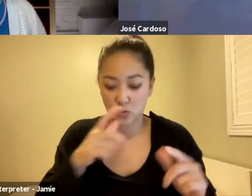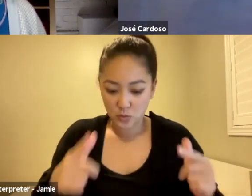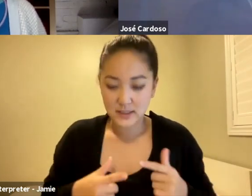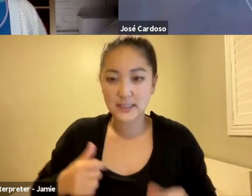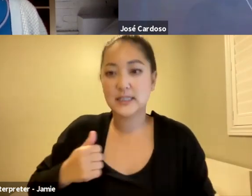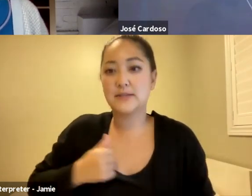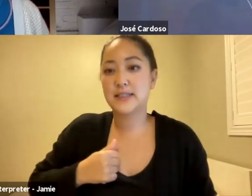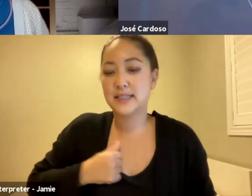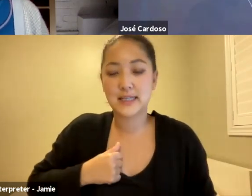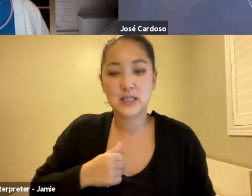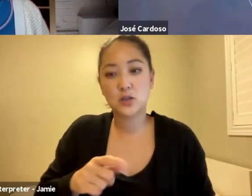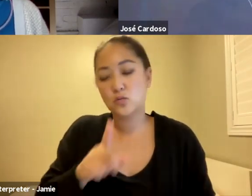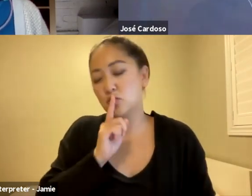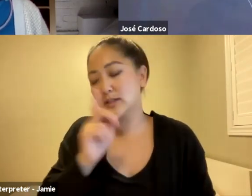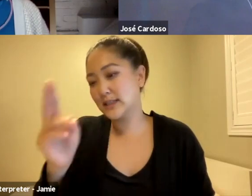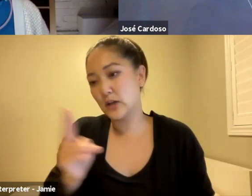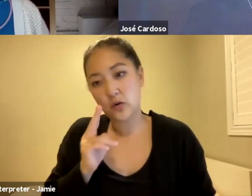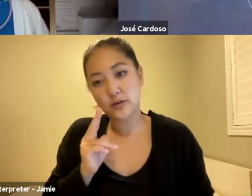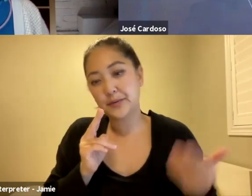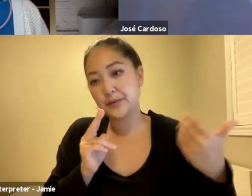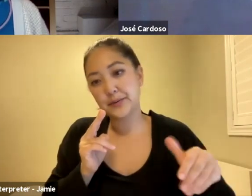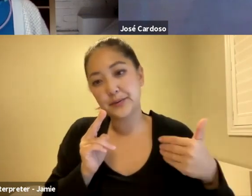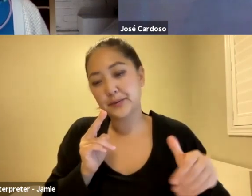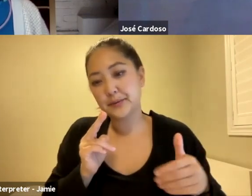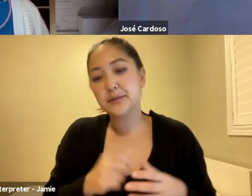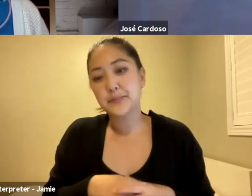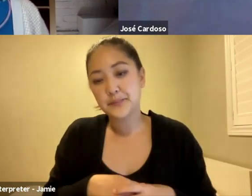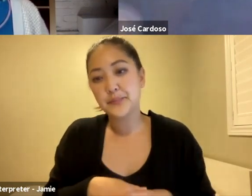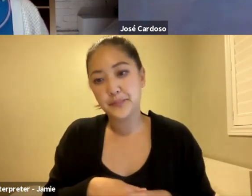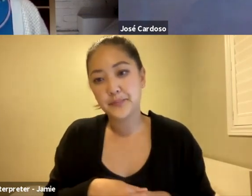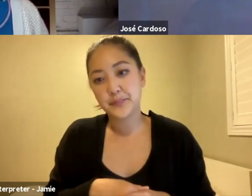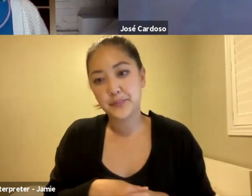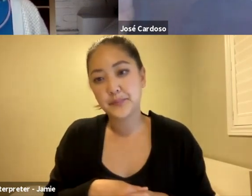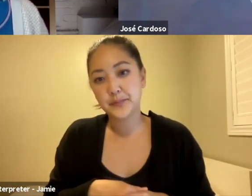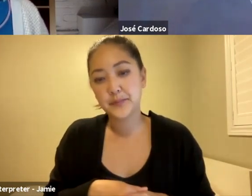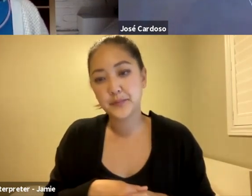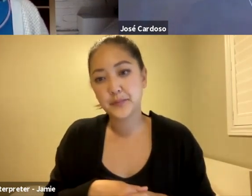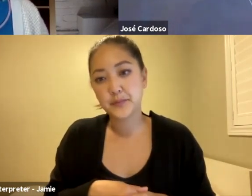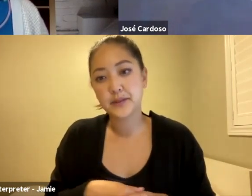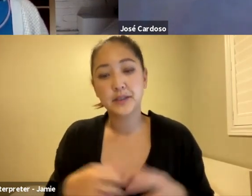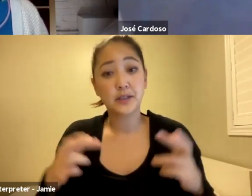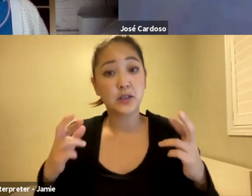We feel very honoured, and I hope people who watch the film